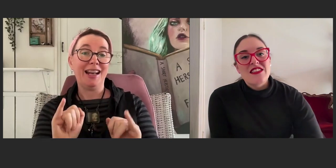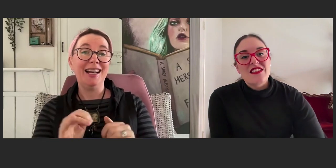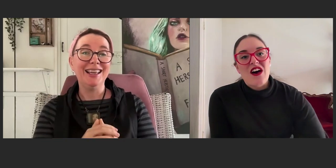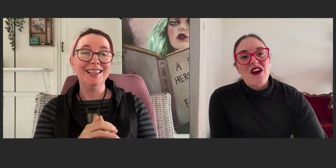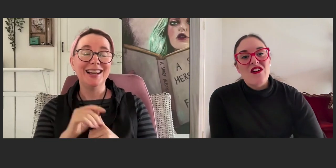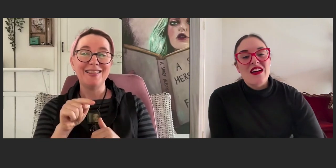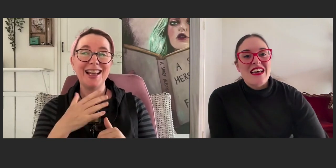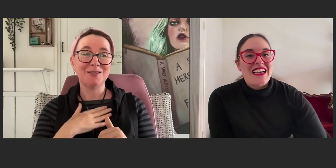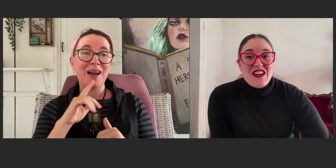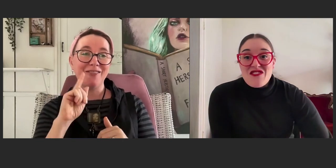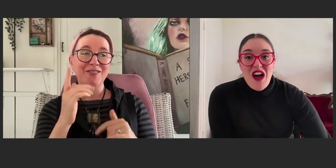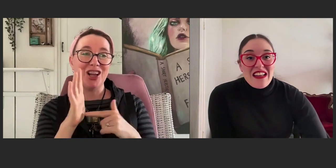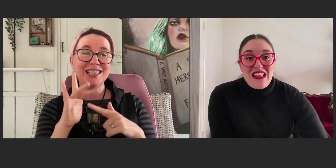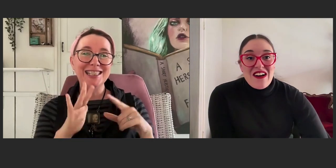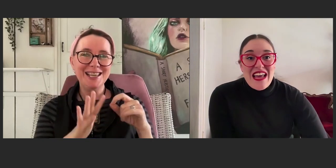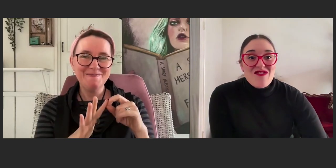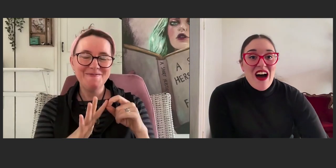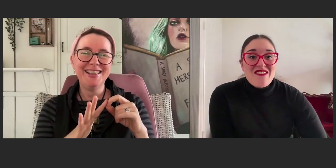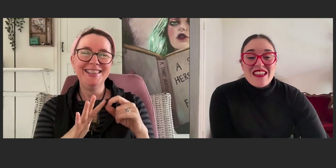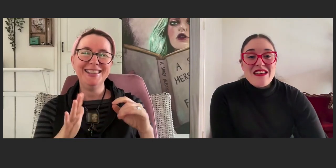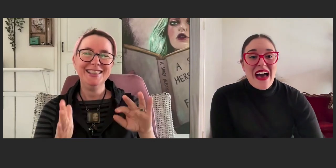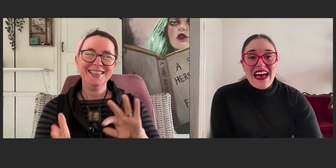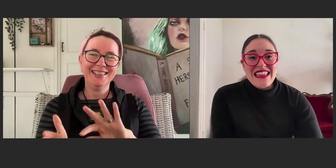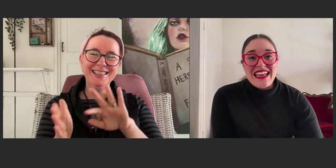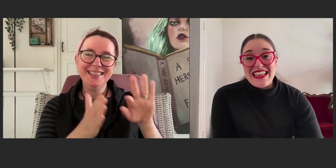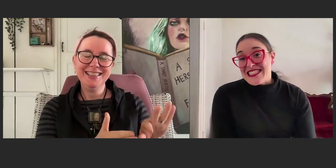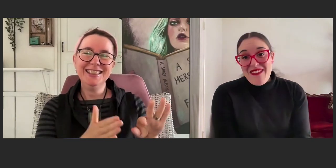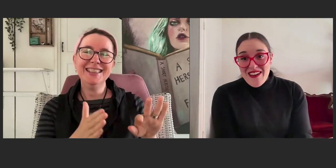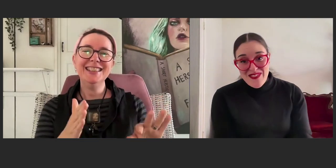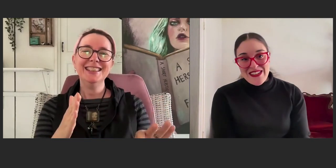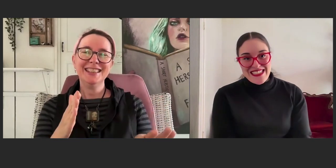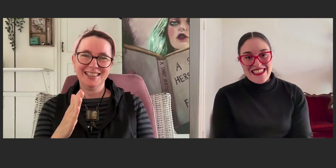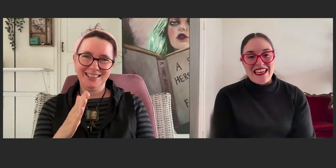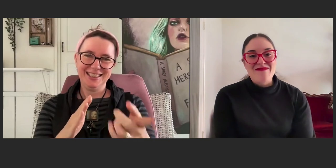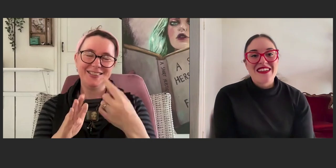so you can write a lot and write really badly. That's my first tip.